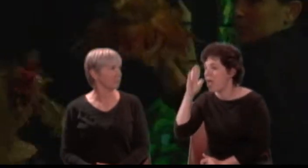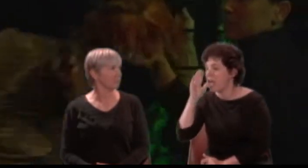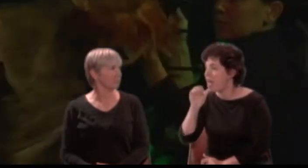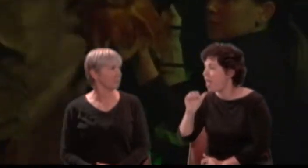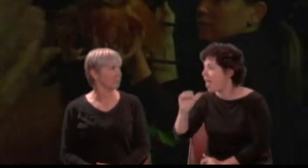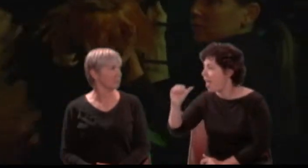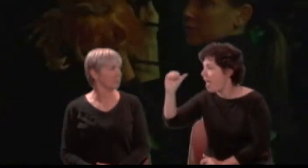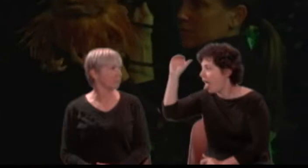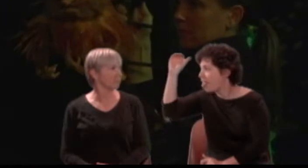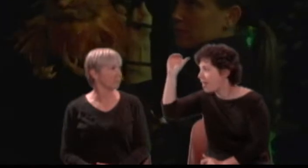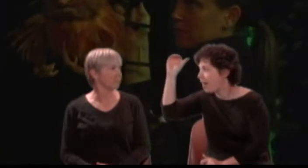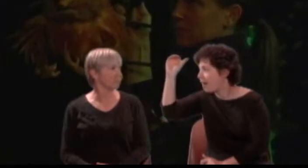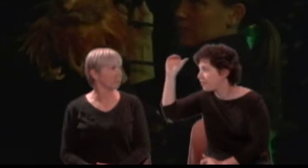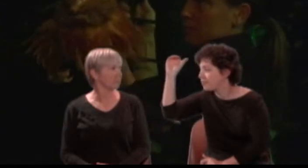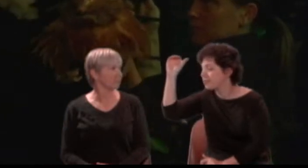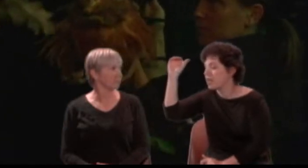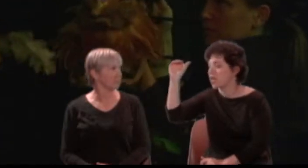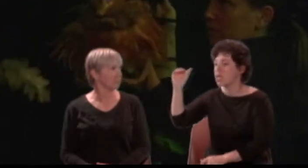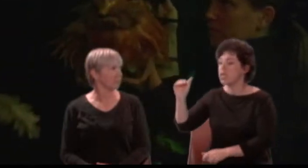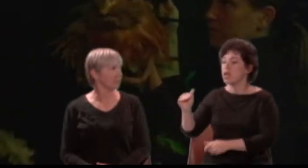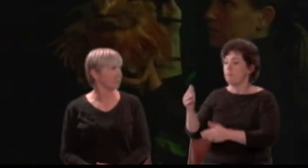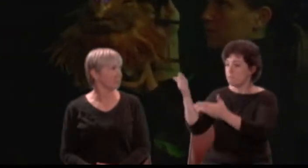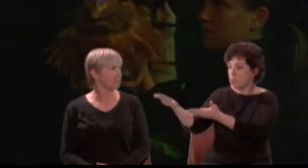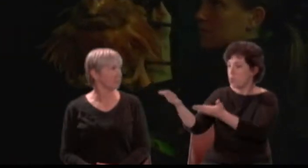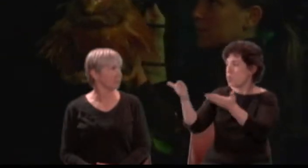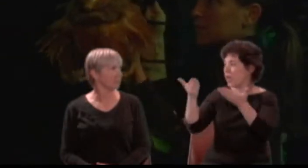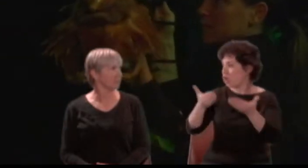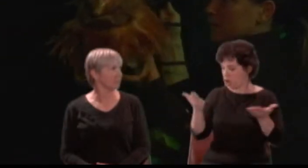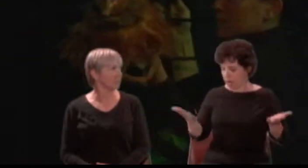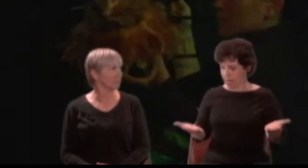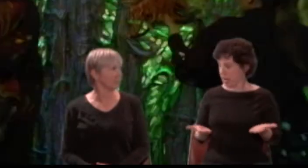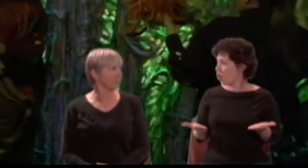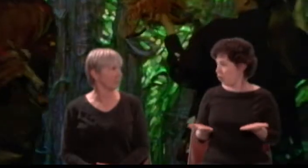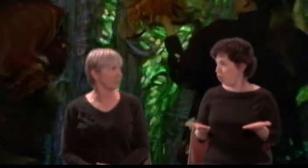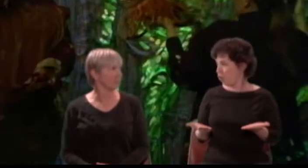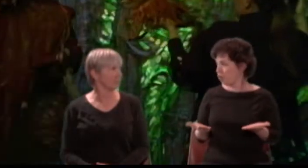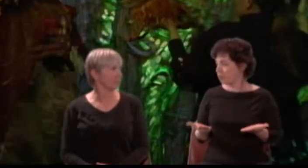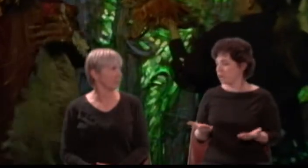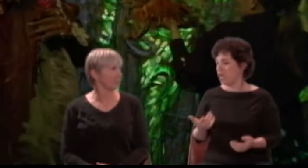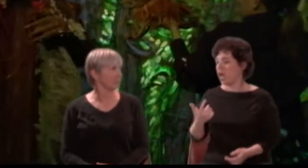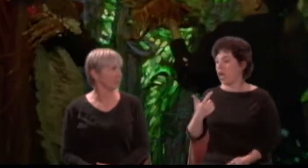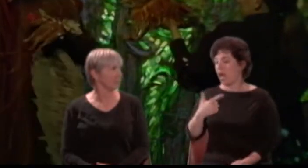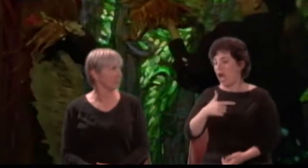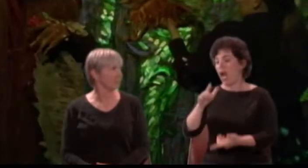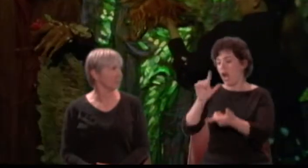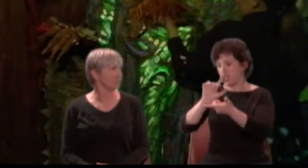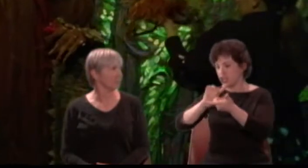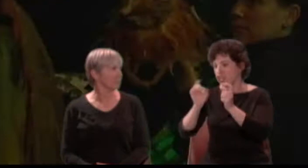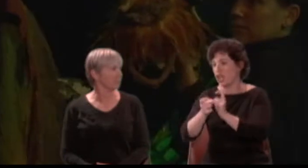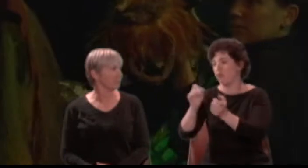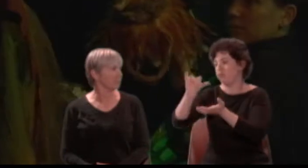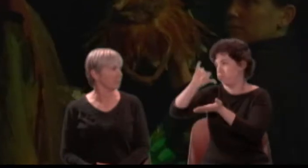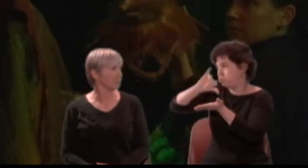By some illusion see thou bring her here: I'll charm his eyes against she do appear.